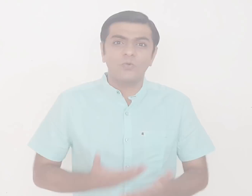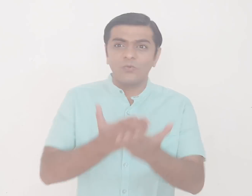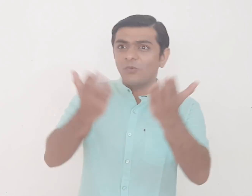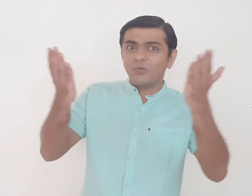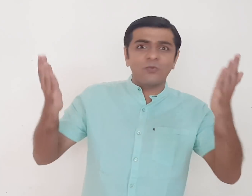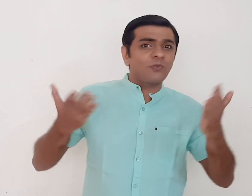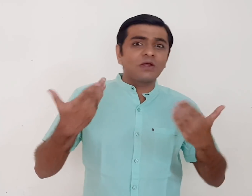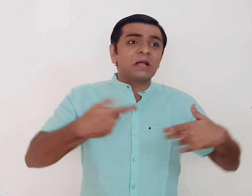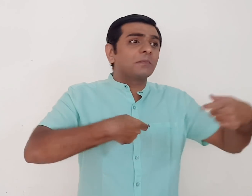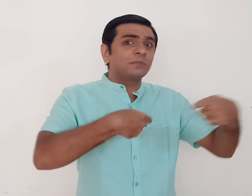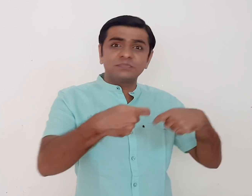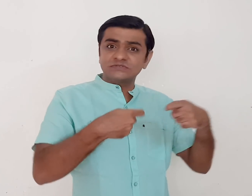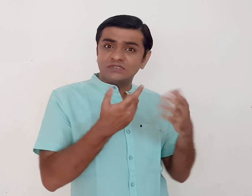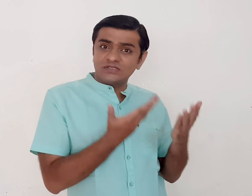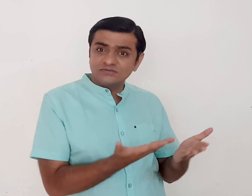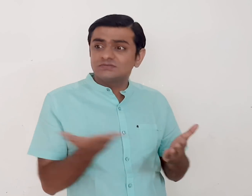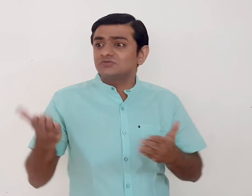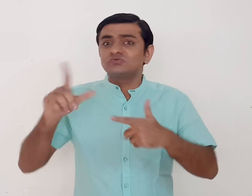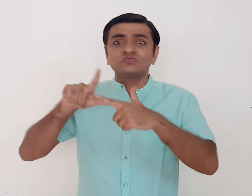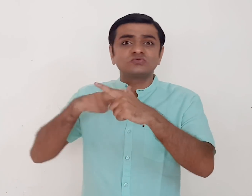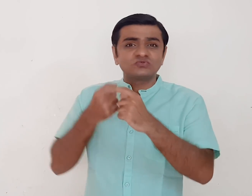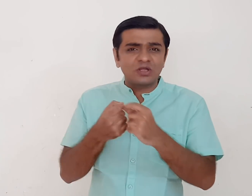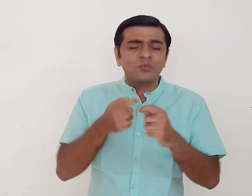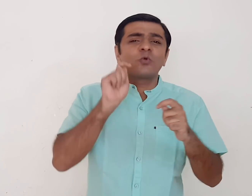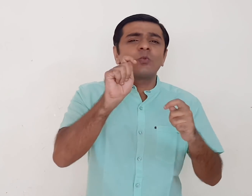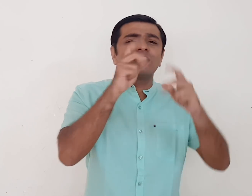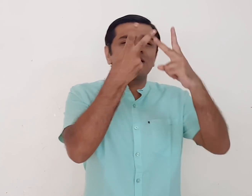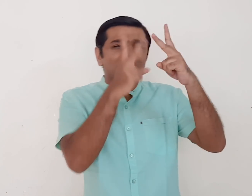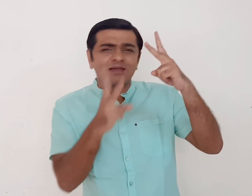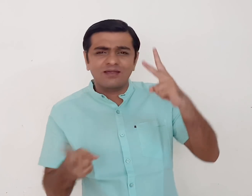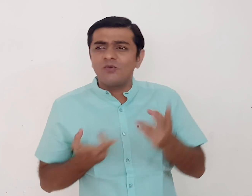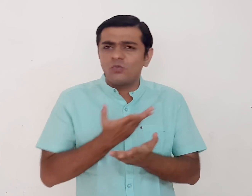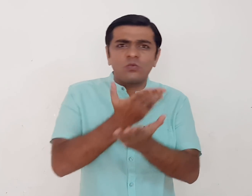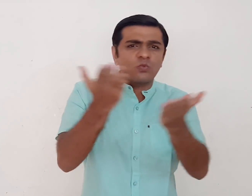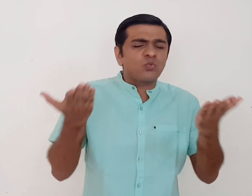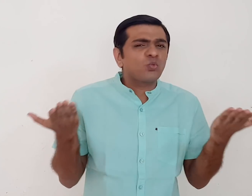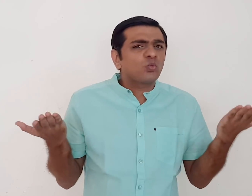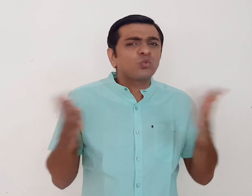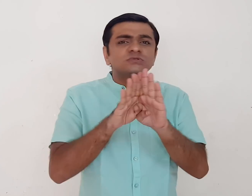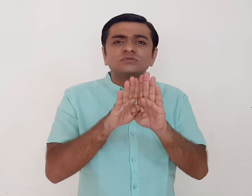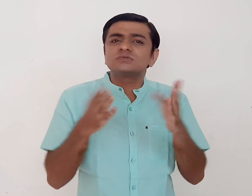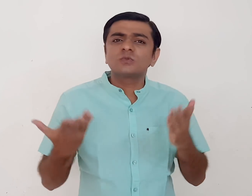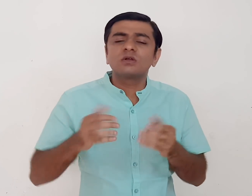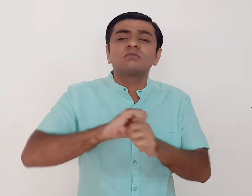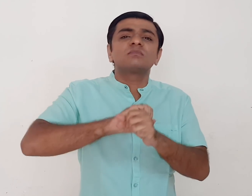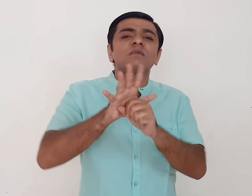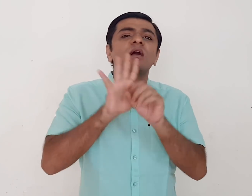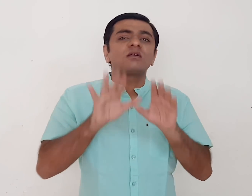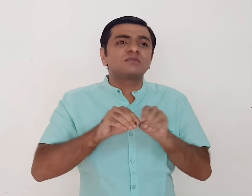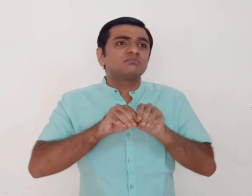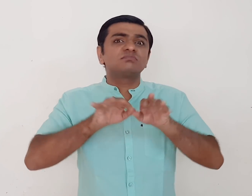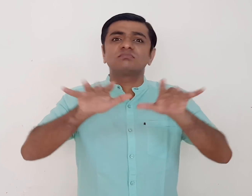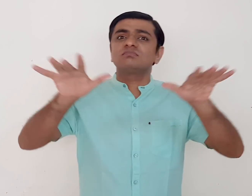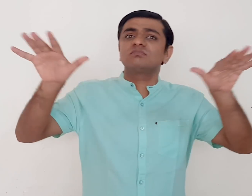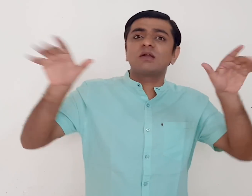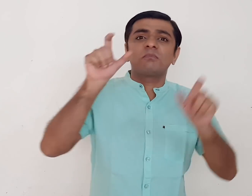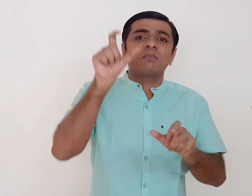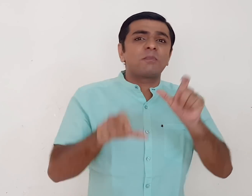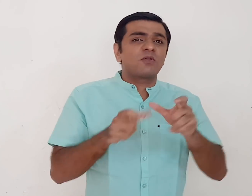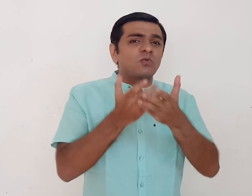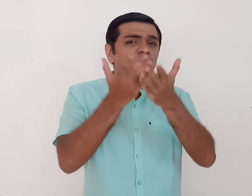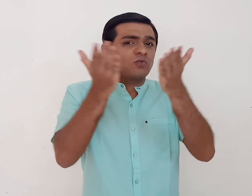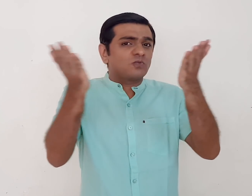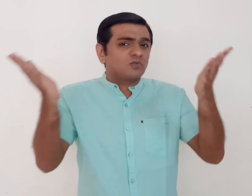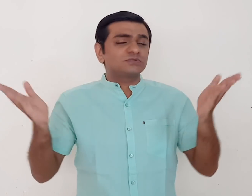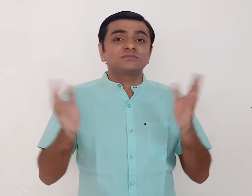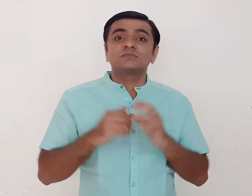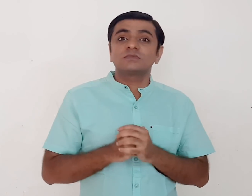All forms of businesses, jobs, etc. have come to a halt due to the COVID-19 outbreak.